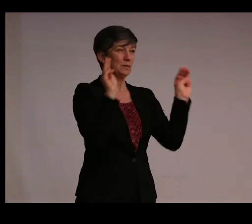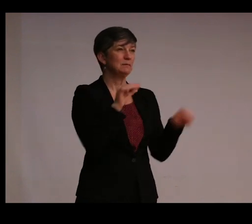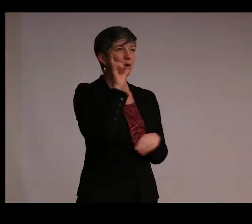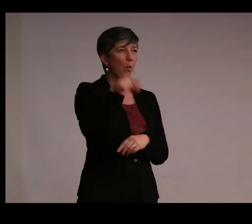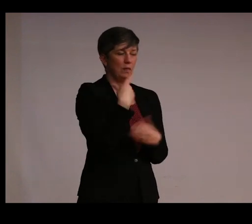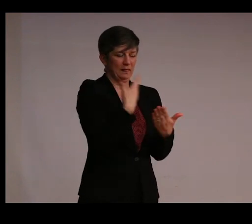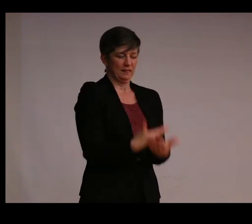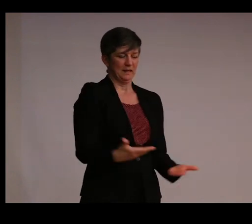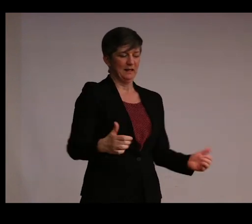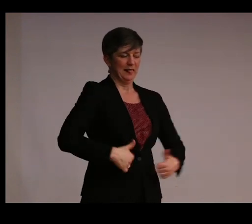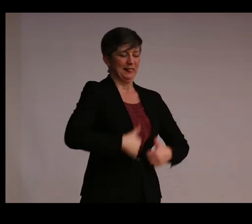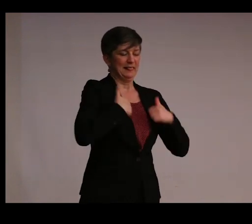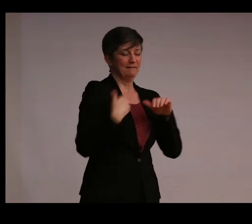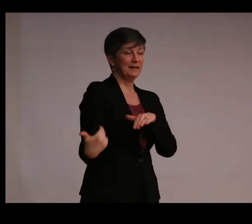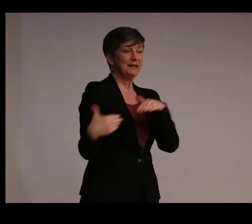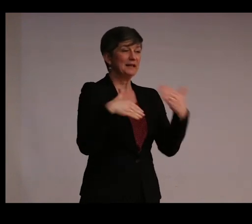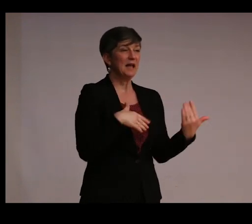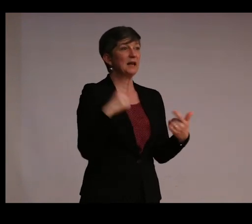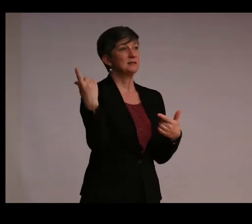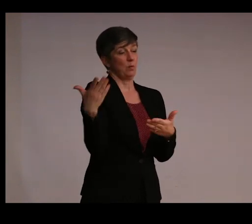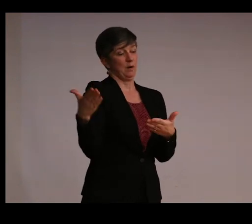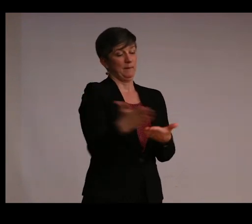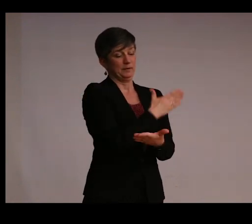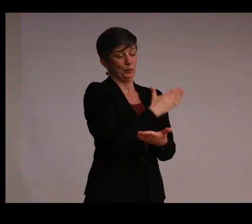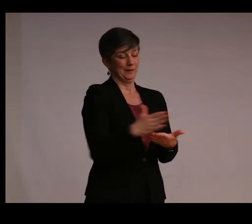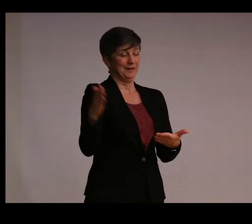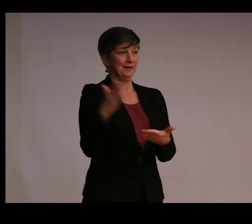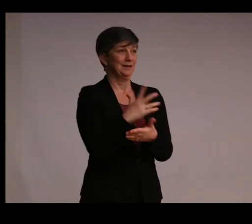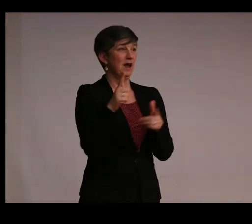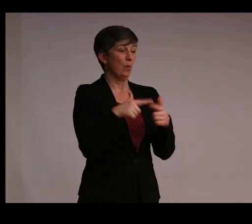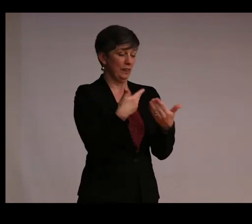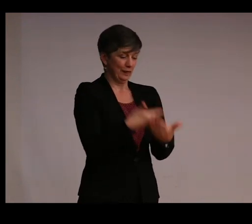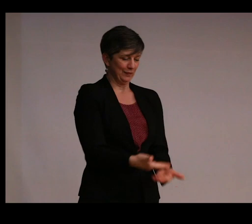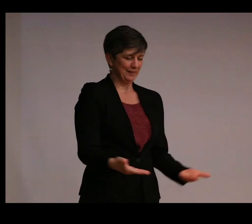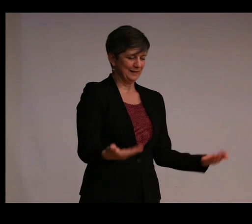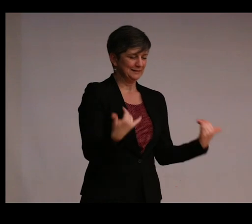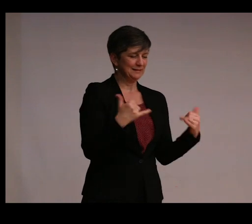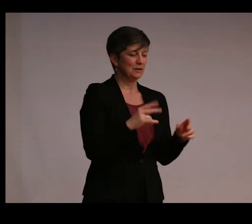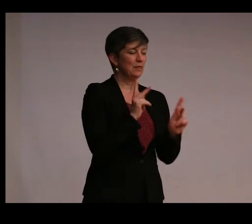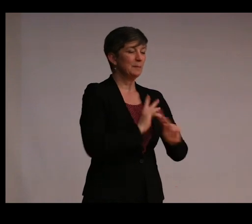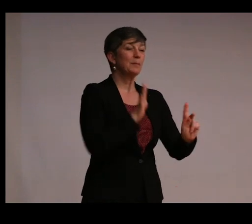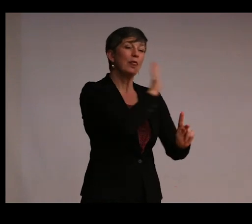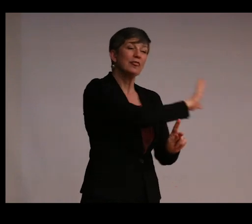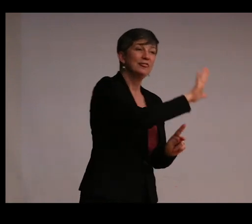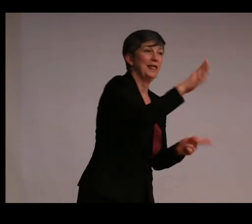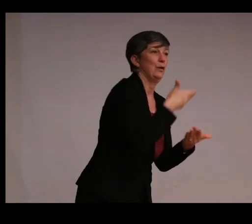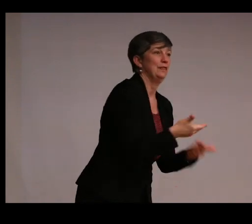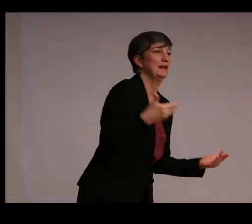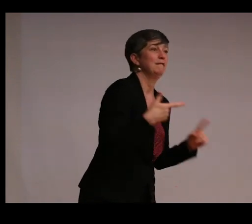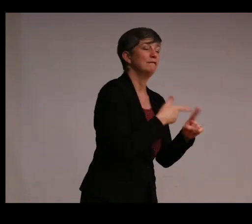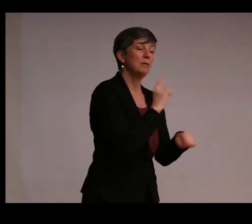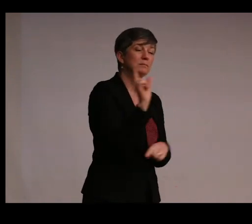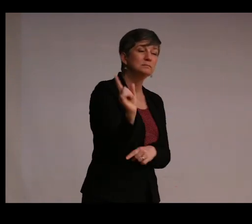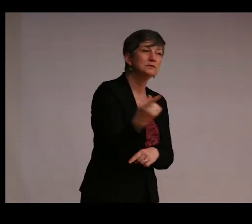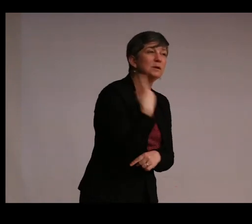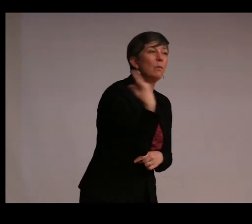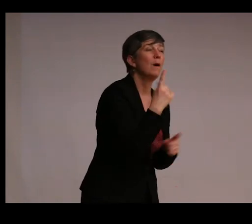They are living, dead, and somewhere in between. And even when they're things, they're people's things. They came from somewhere from someone who used and lived